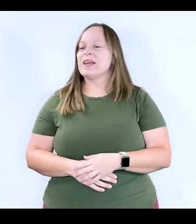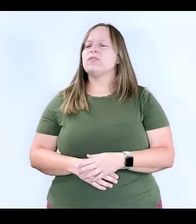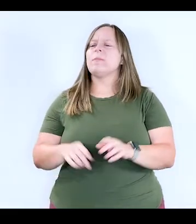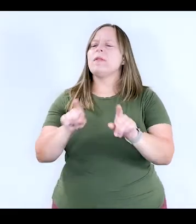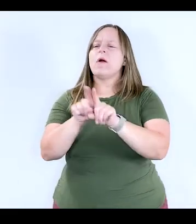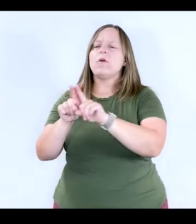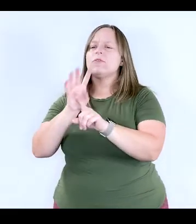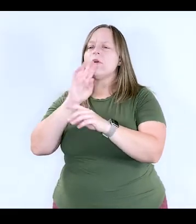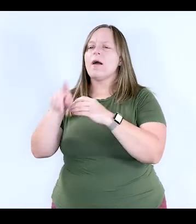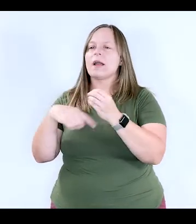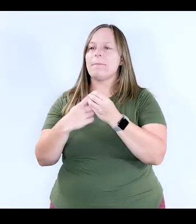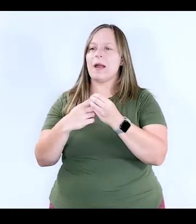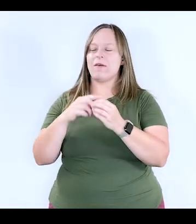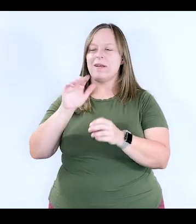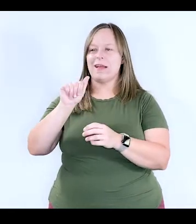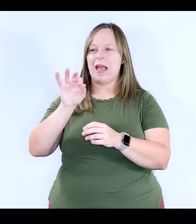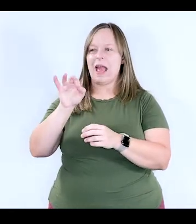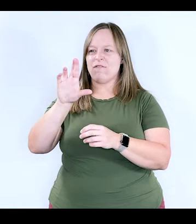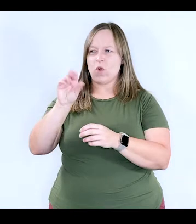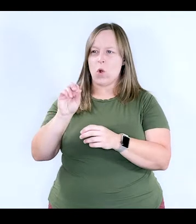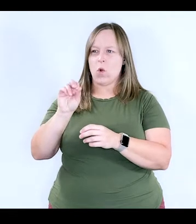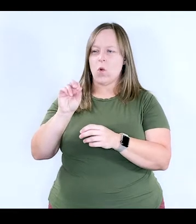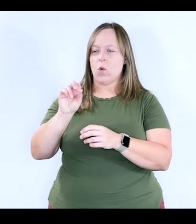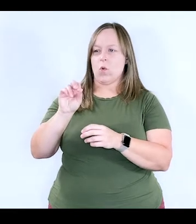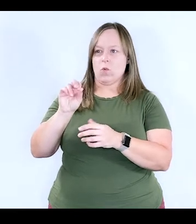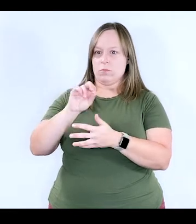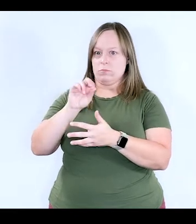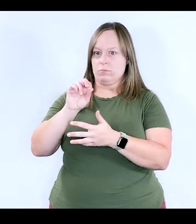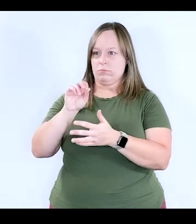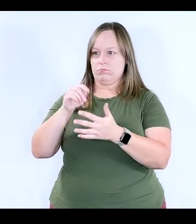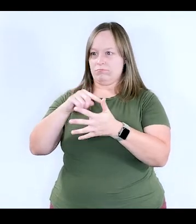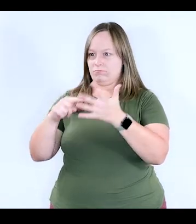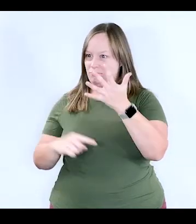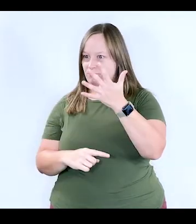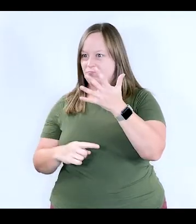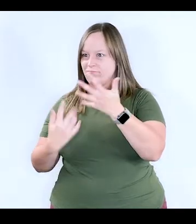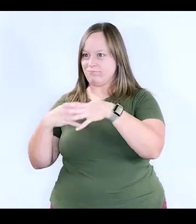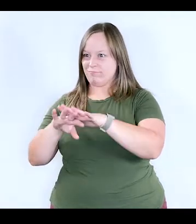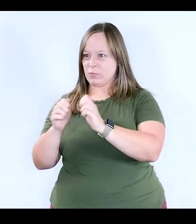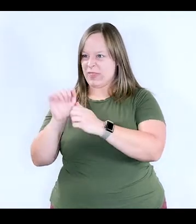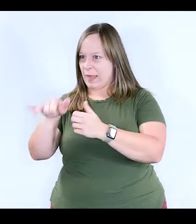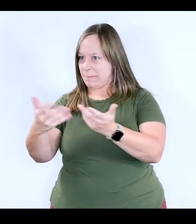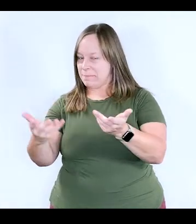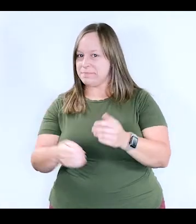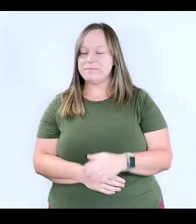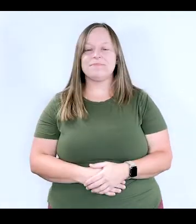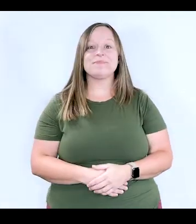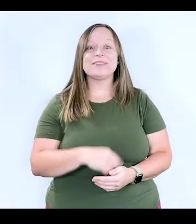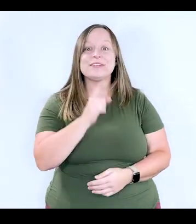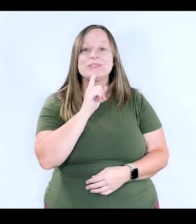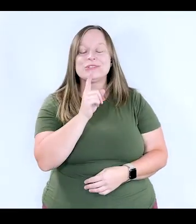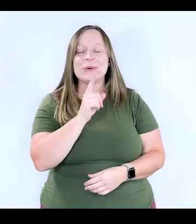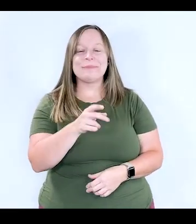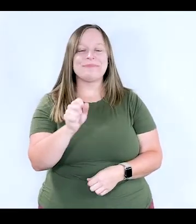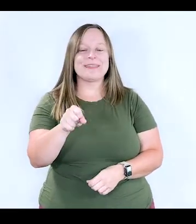Let's also talk about an Afro-Latino, Latina, or Latinx. Talk to us a little bit about that. Sure.